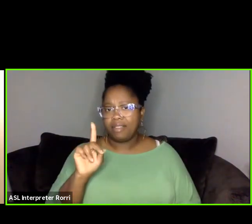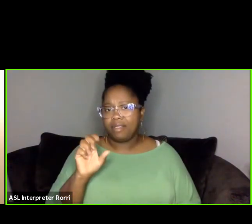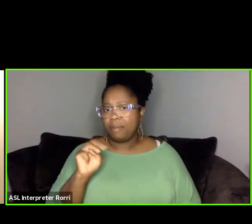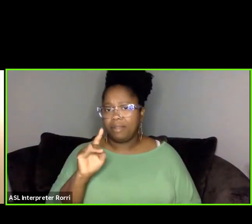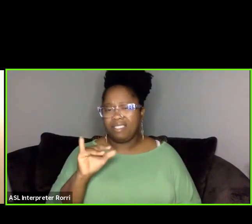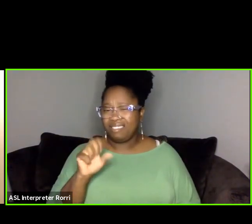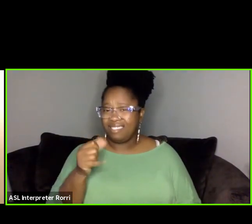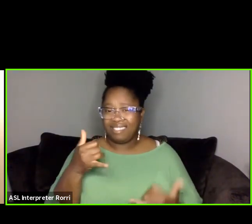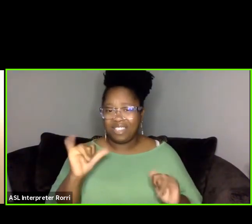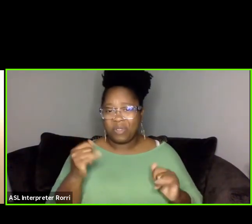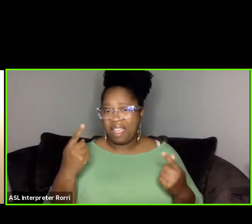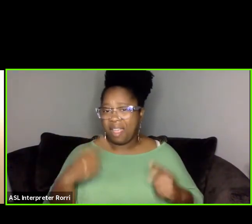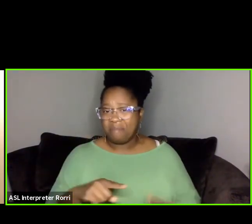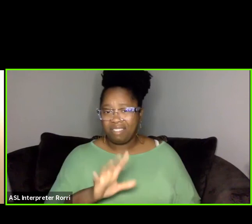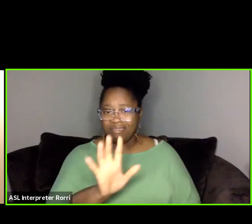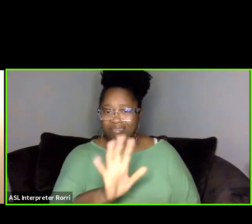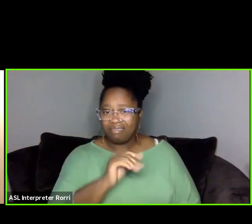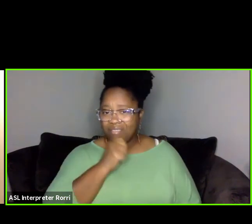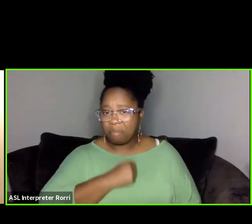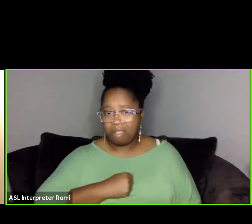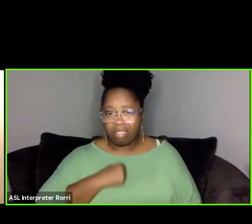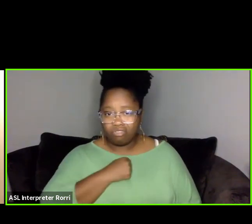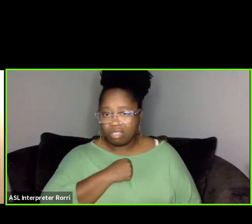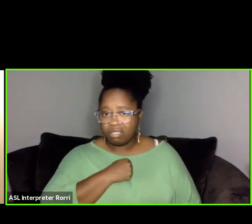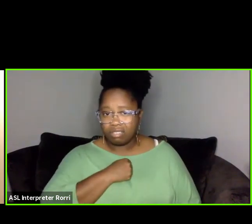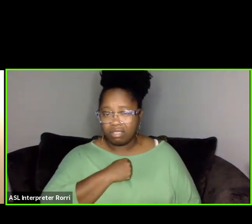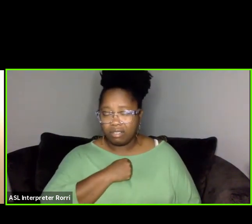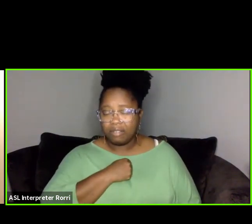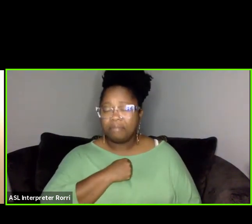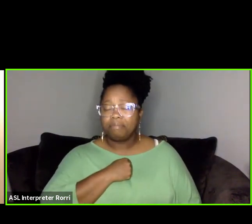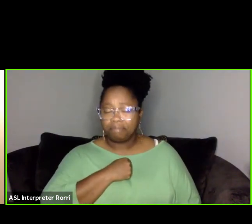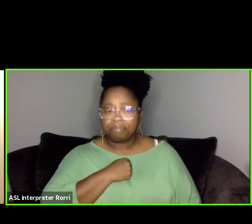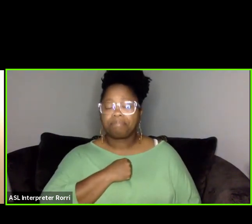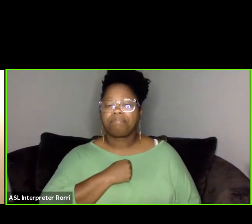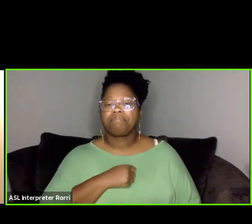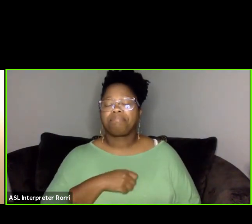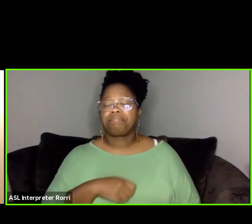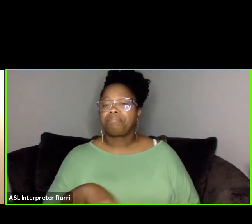In terms of arts education, I think, again,